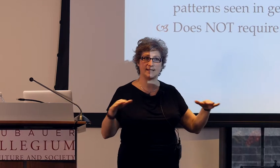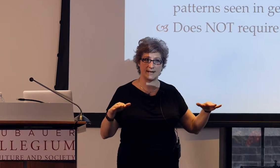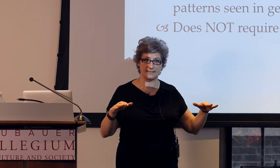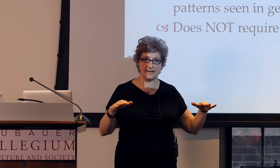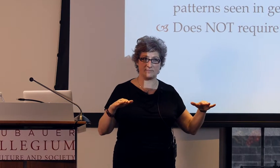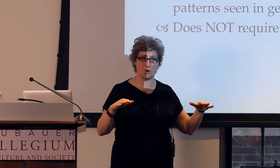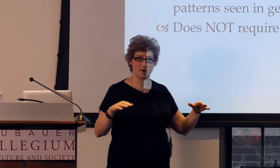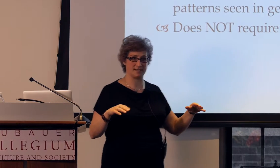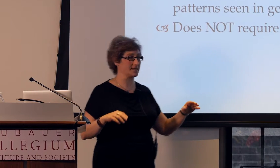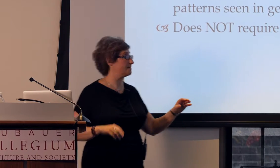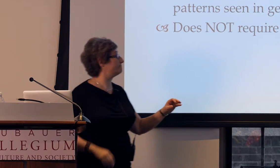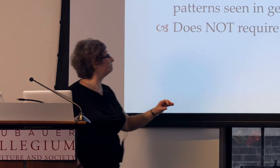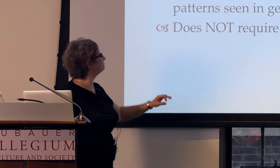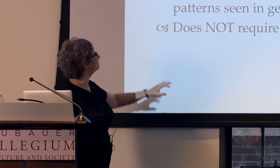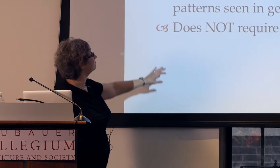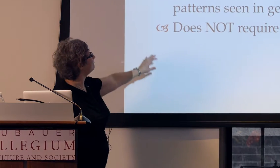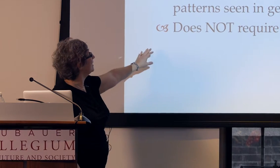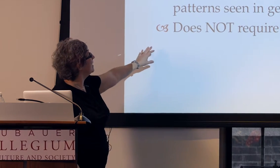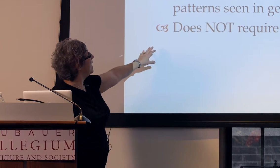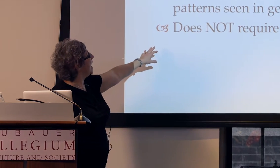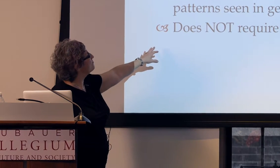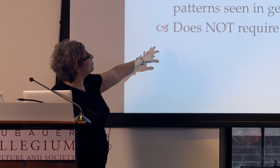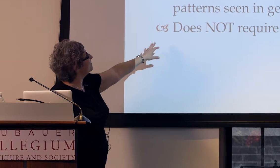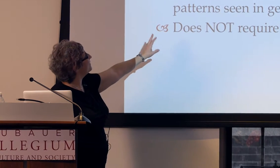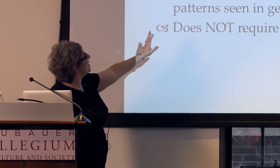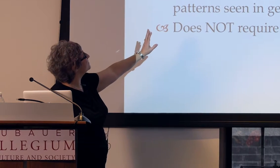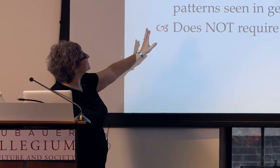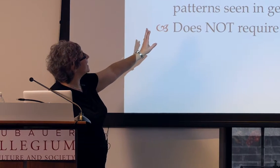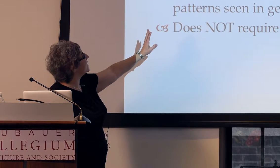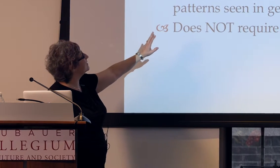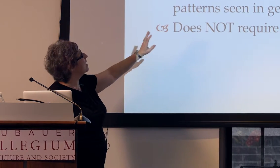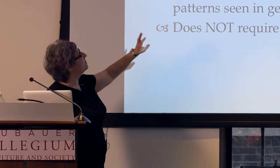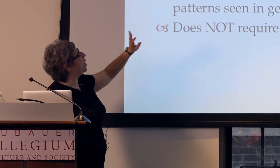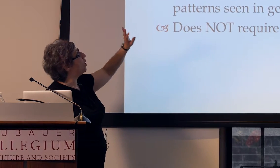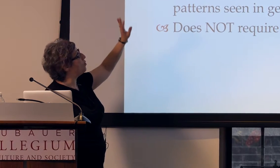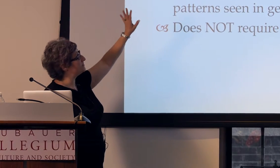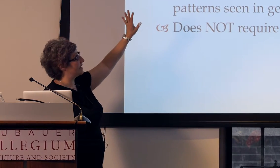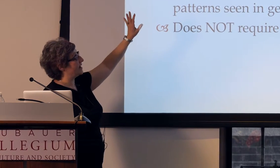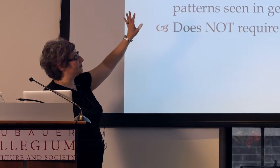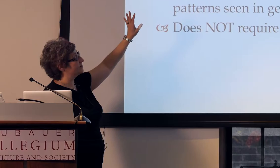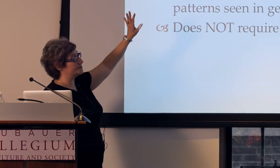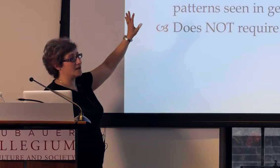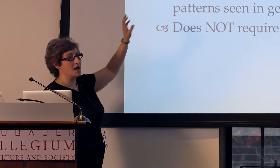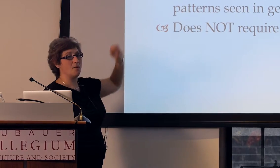the the exact same coding scheme. And what we found is that the homesigners